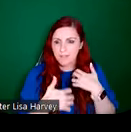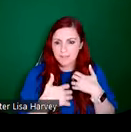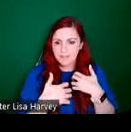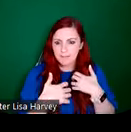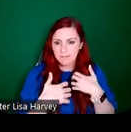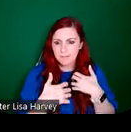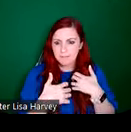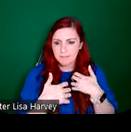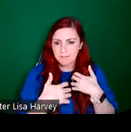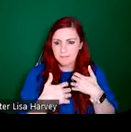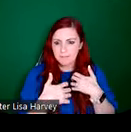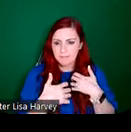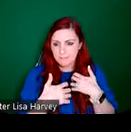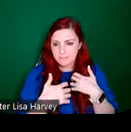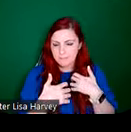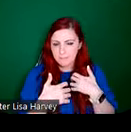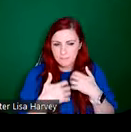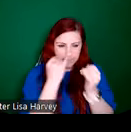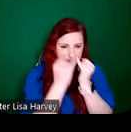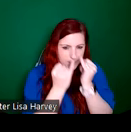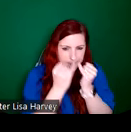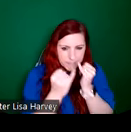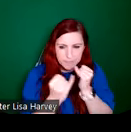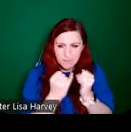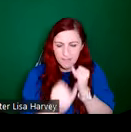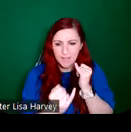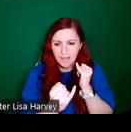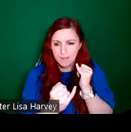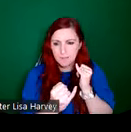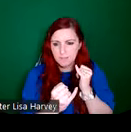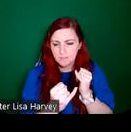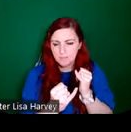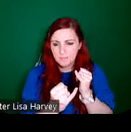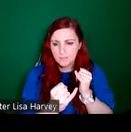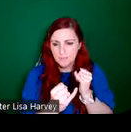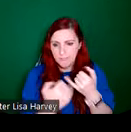etching intricate kind of detailing that we see that you know, Michael Healy was